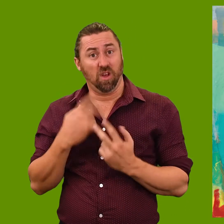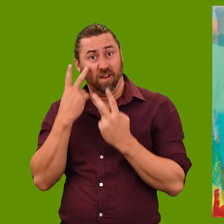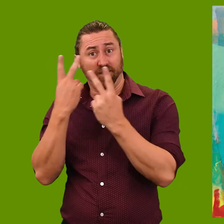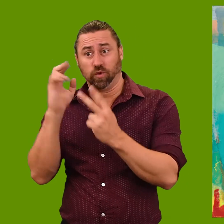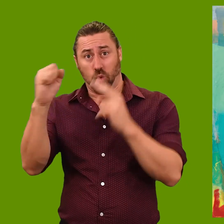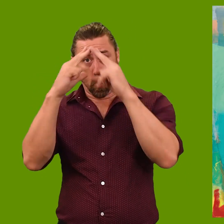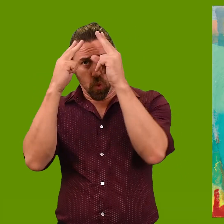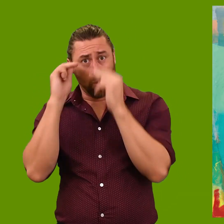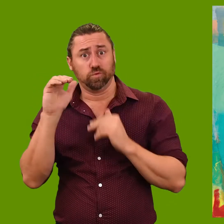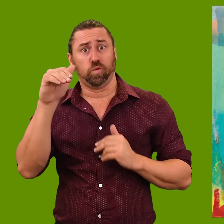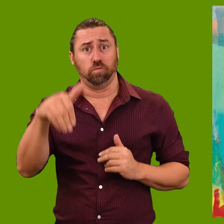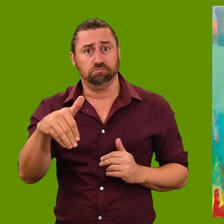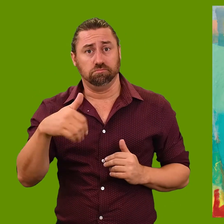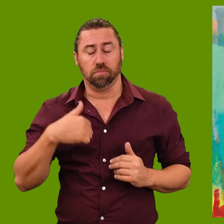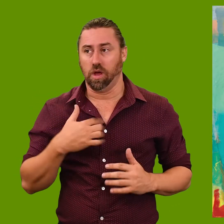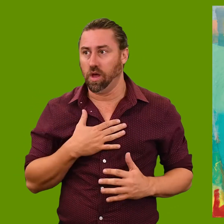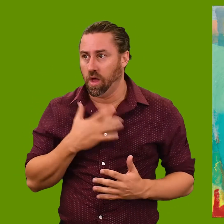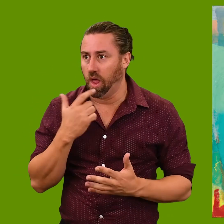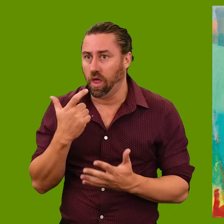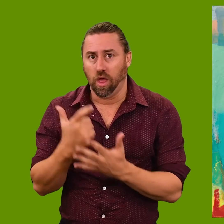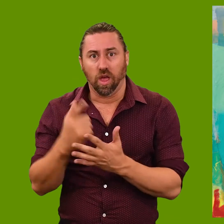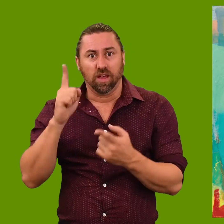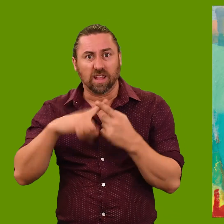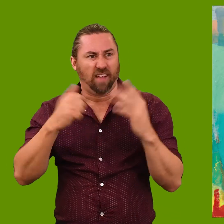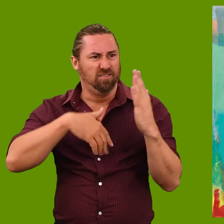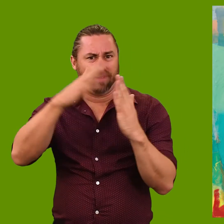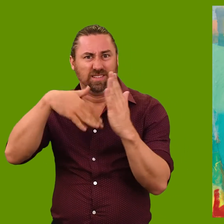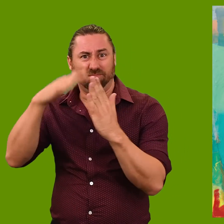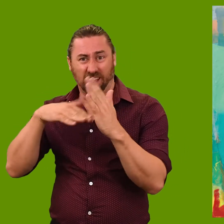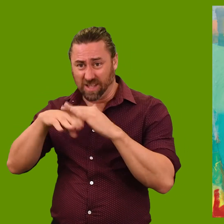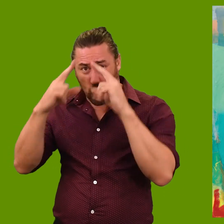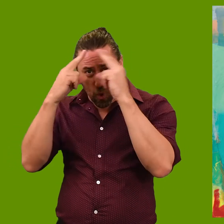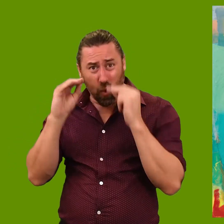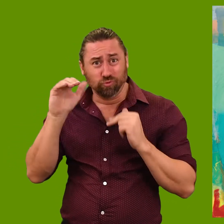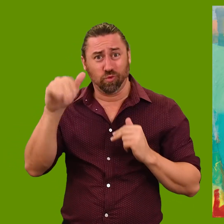I visited her in the nursing home and was inspired to see her still working on various paintings.